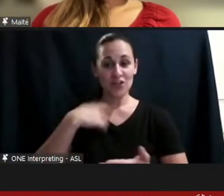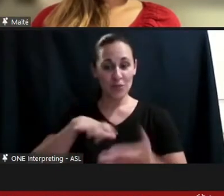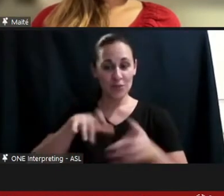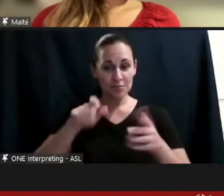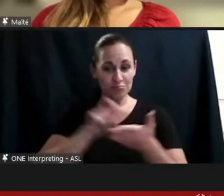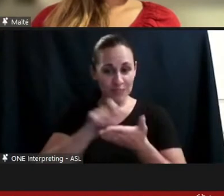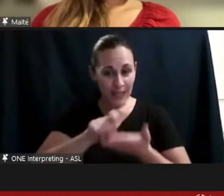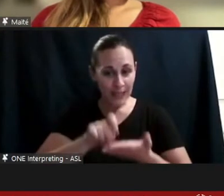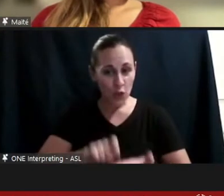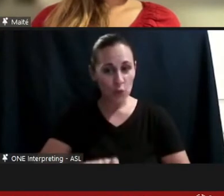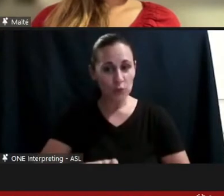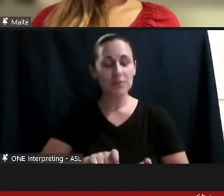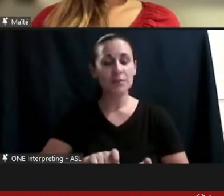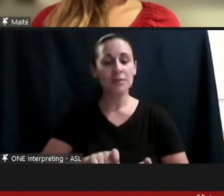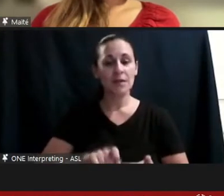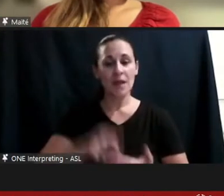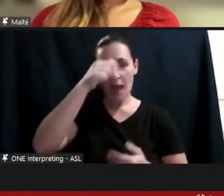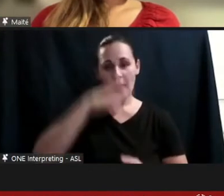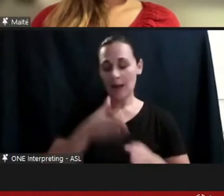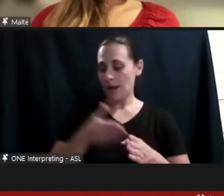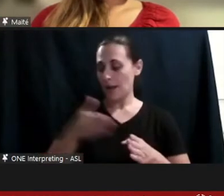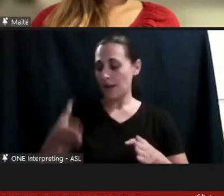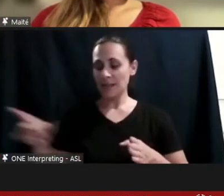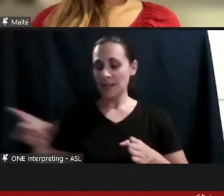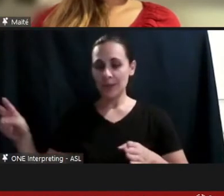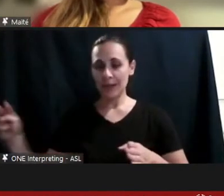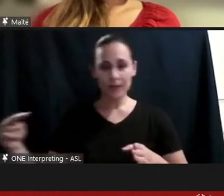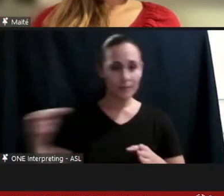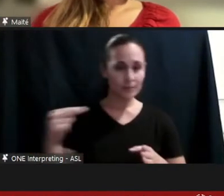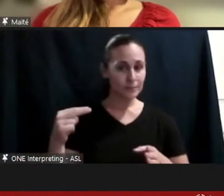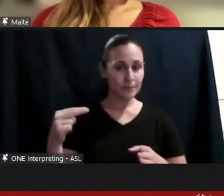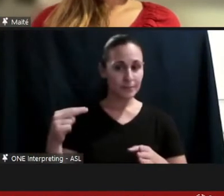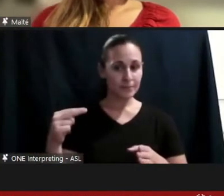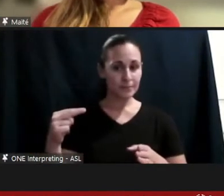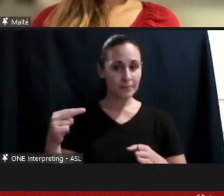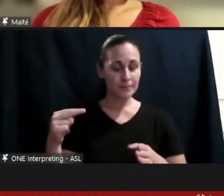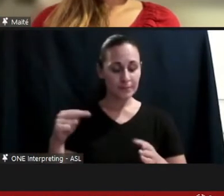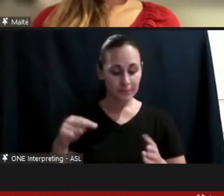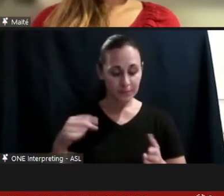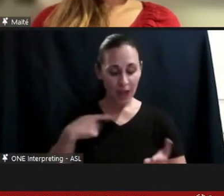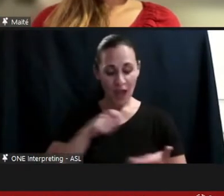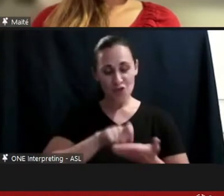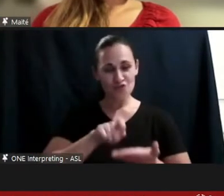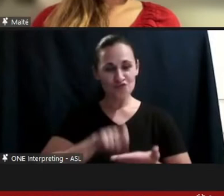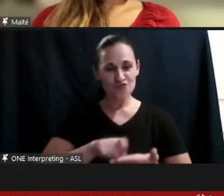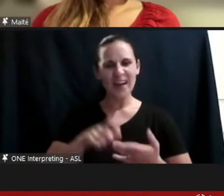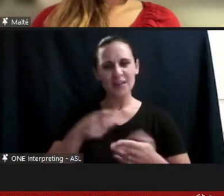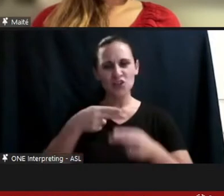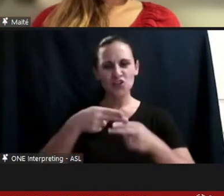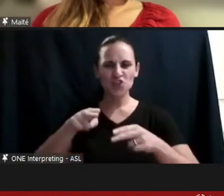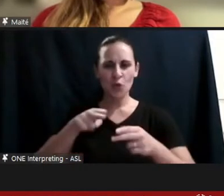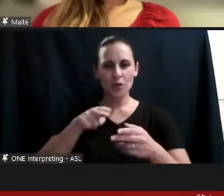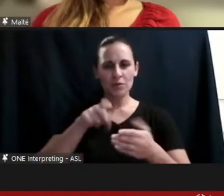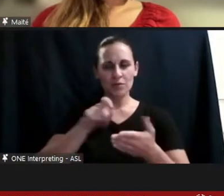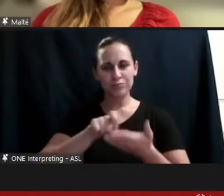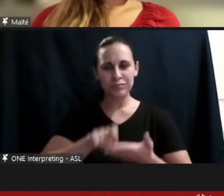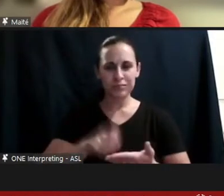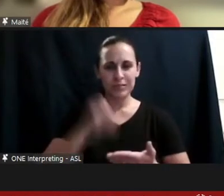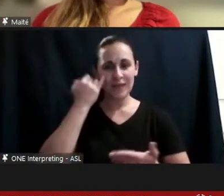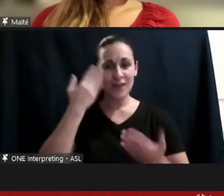and the guy looked over – the guy next to me looked over -- and I write enough phonetic shorthand -- and he was like what? I don't know that word. I've never heard that word. And I don't